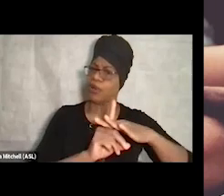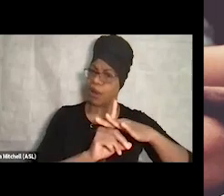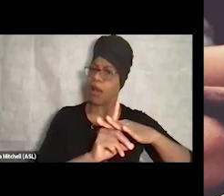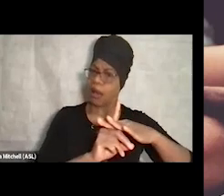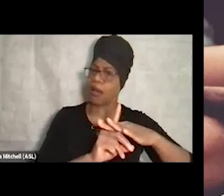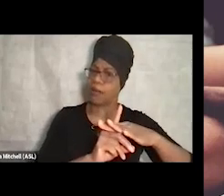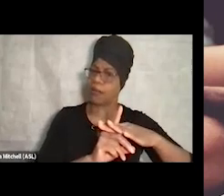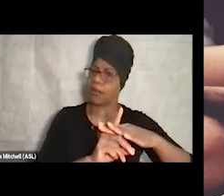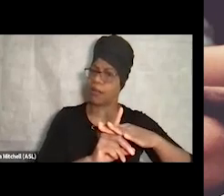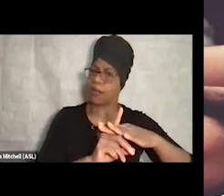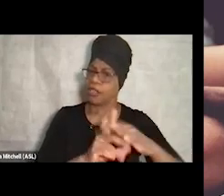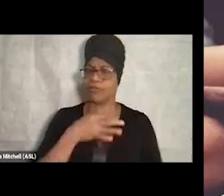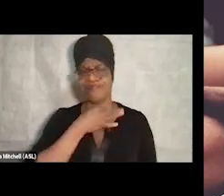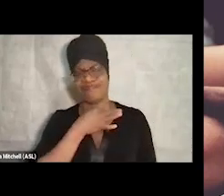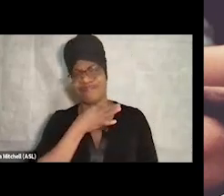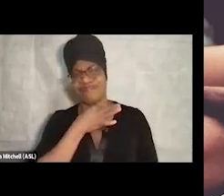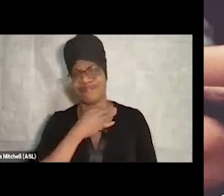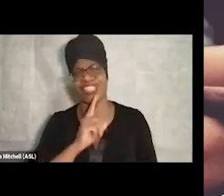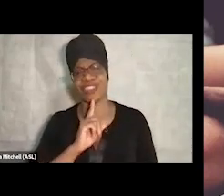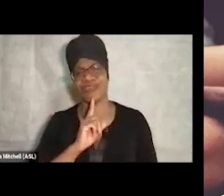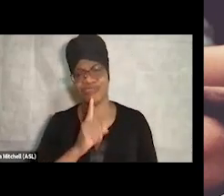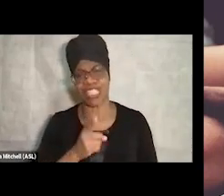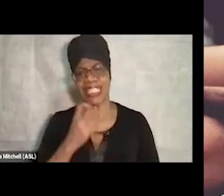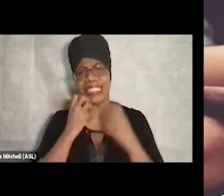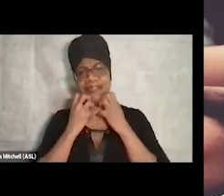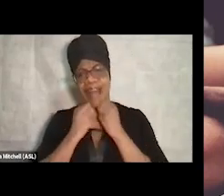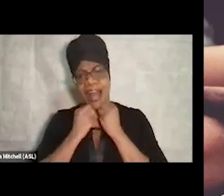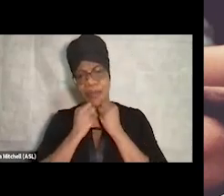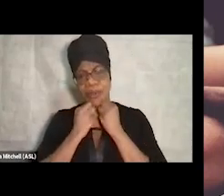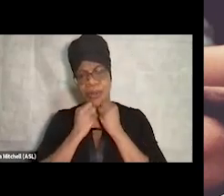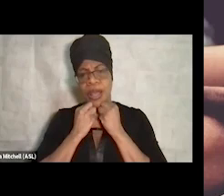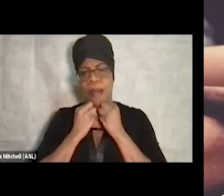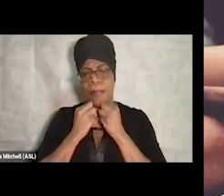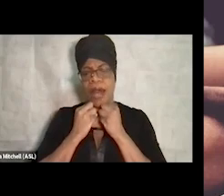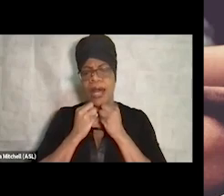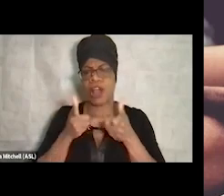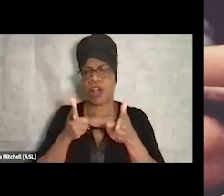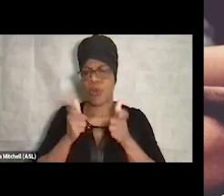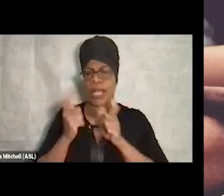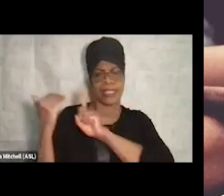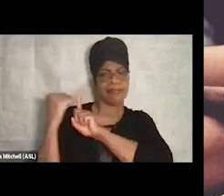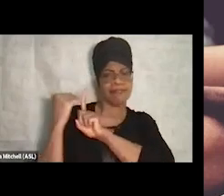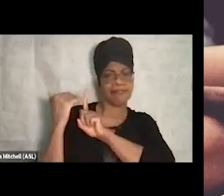Is this really valuable?" And I quickly reminded myself that at the end of the day,